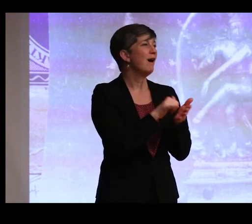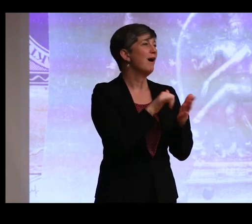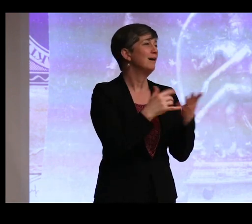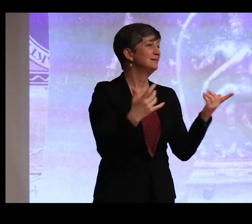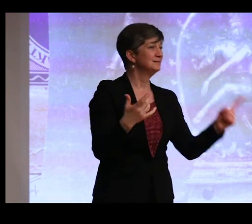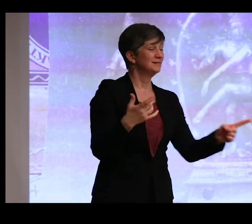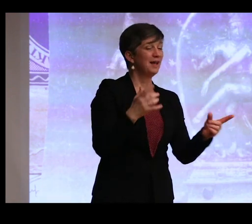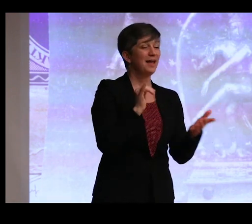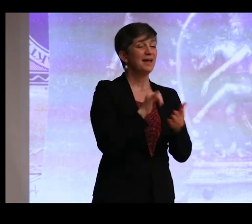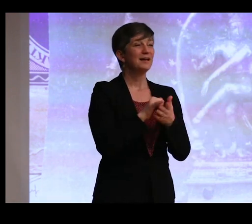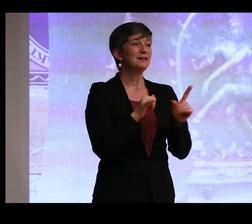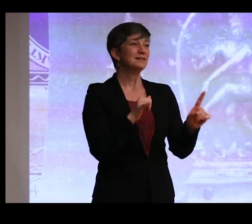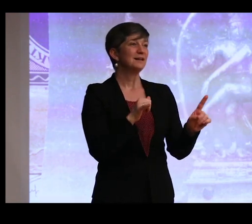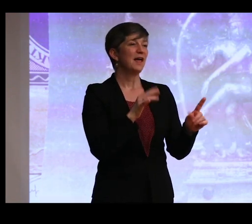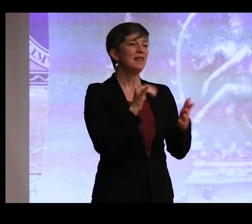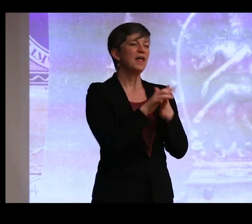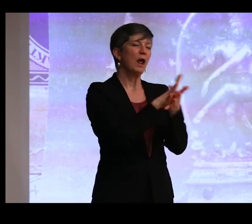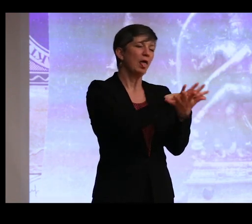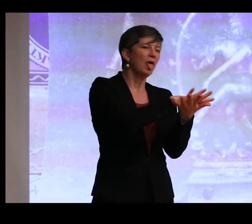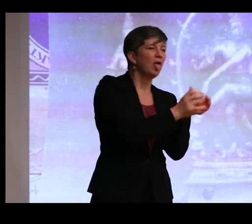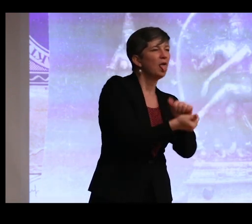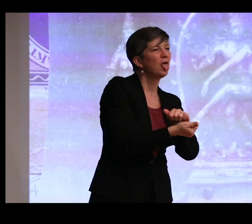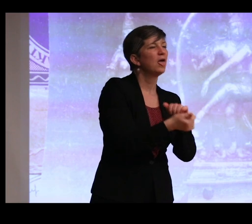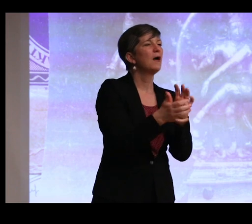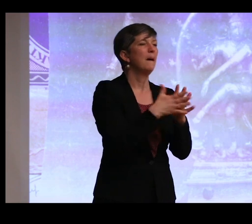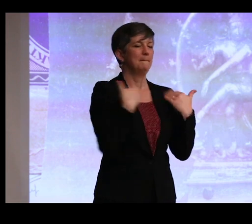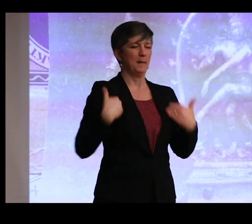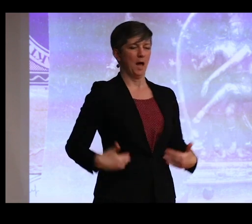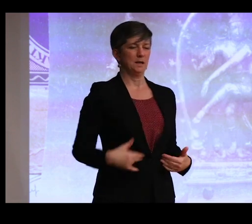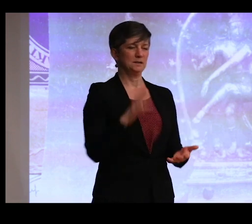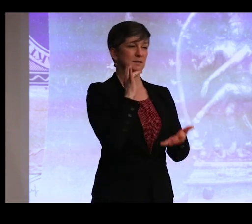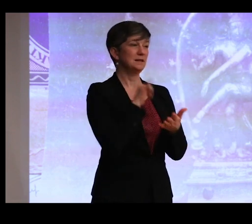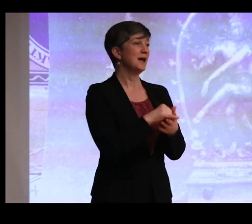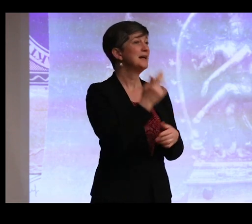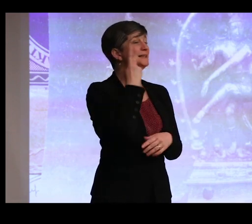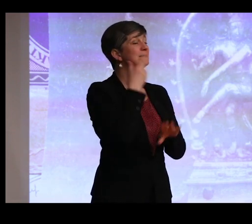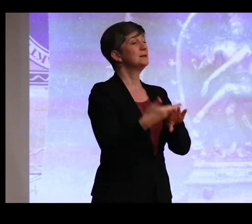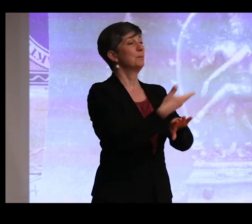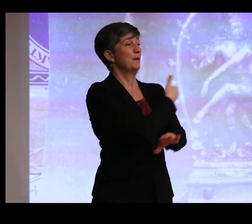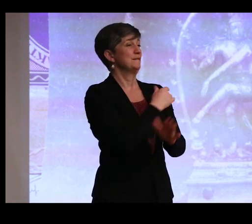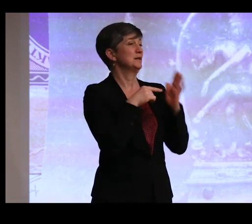of these gods but on their mutilated bodies. As seen in the previous example I just mentioned,